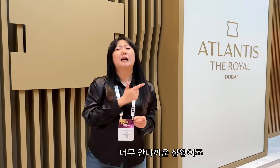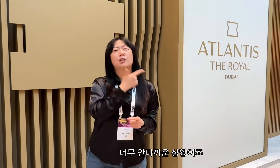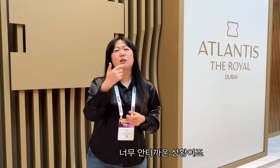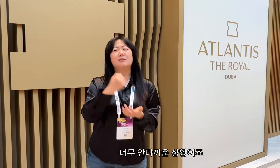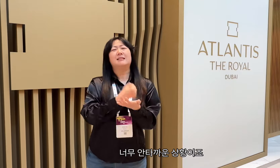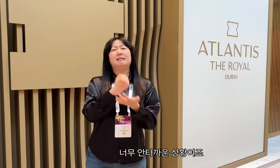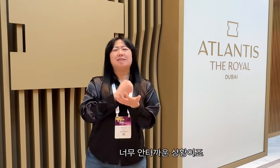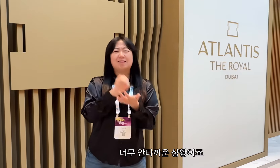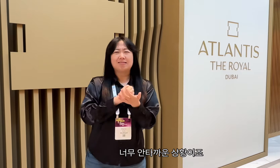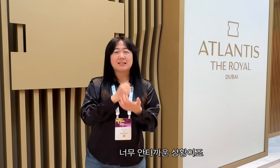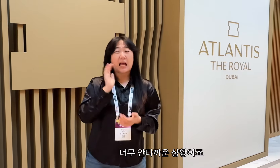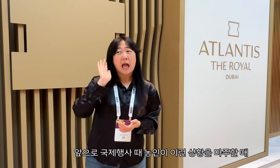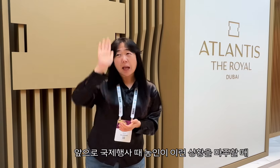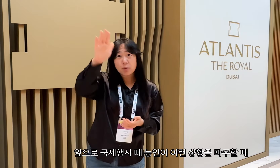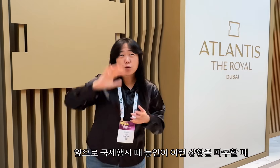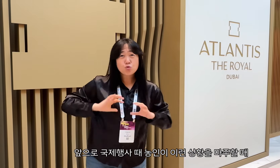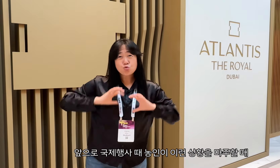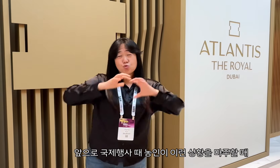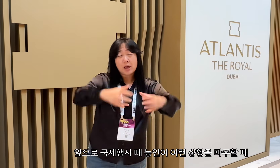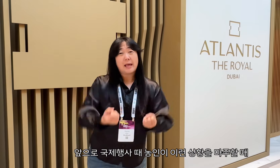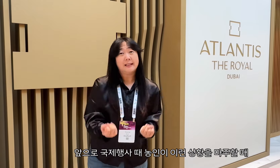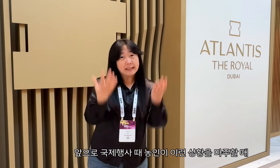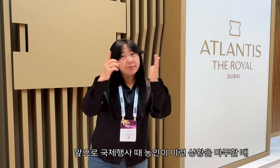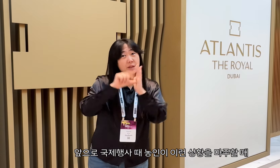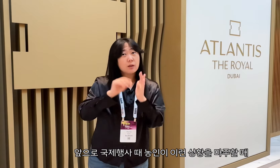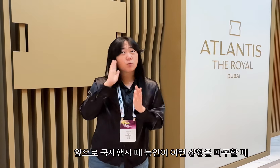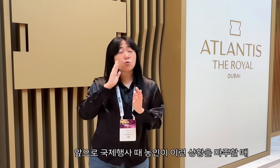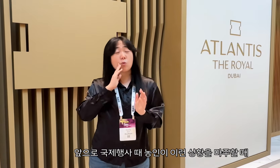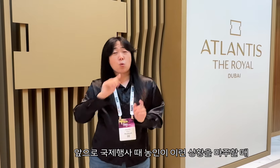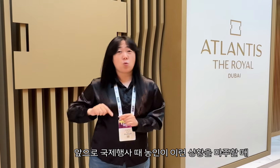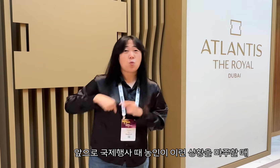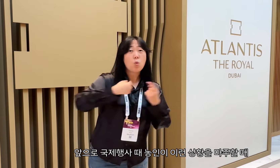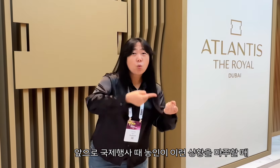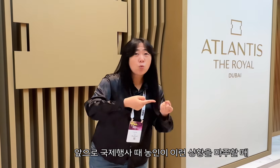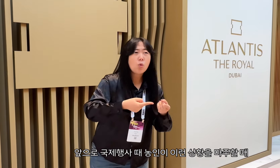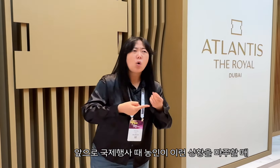It's a very unfortunate situation. We need to think about what to do